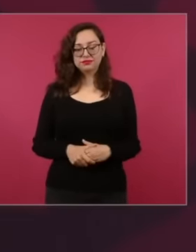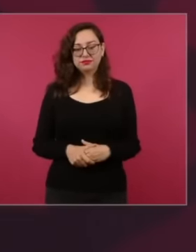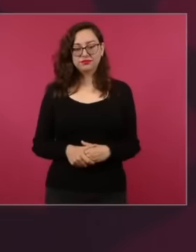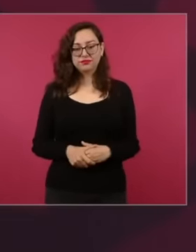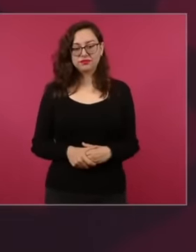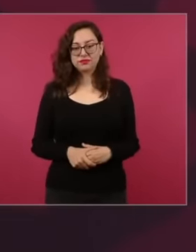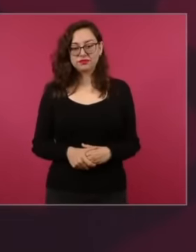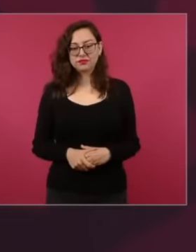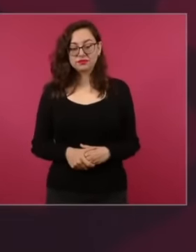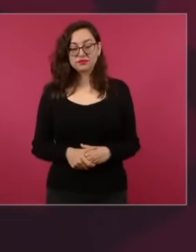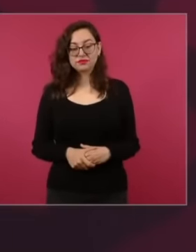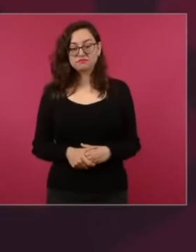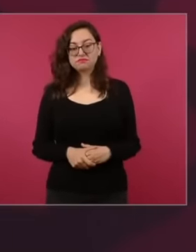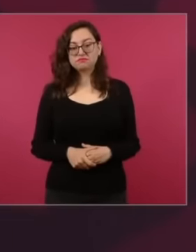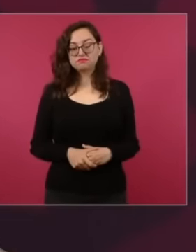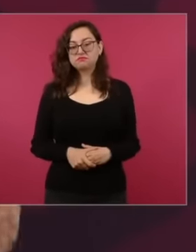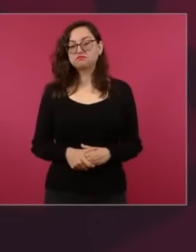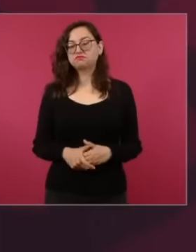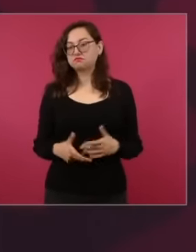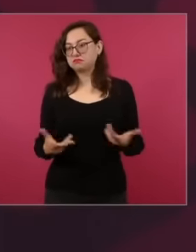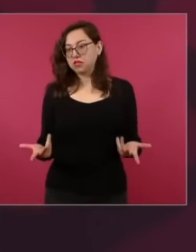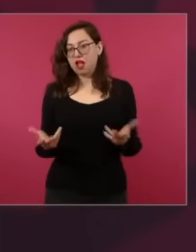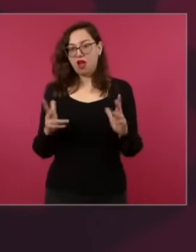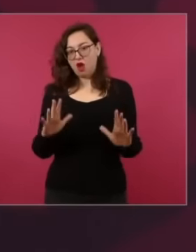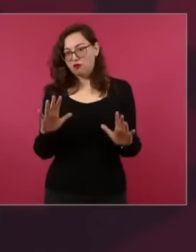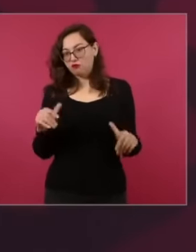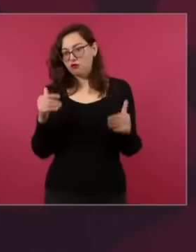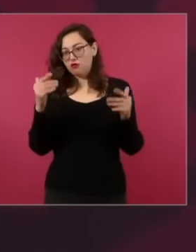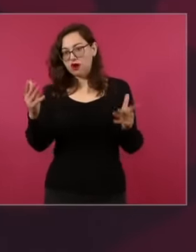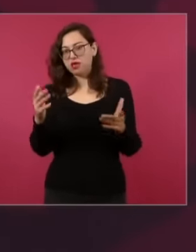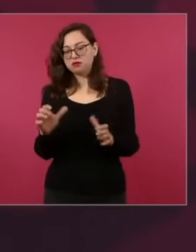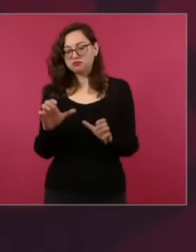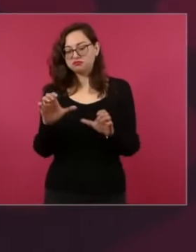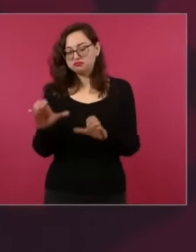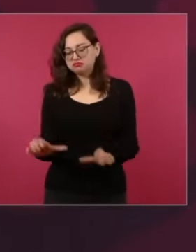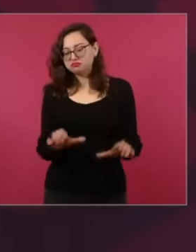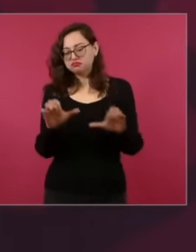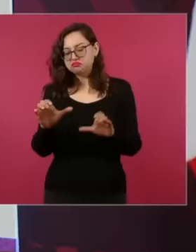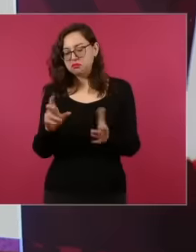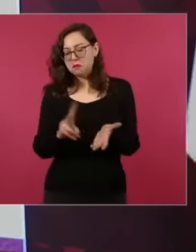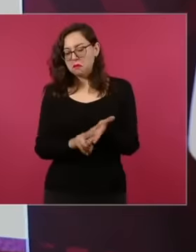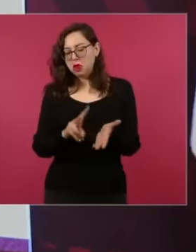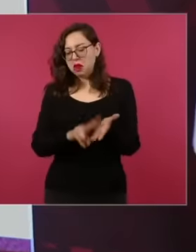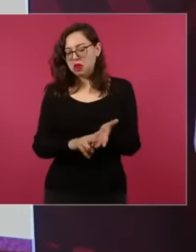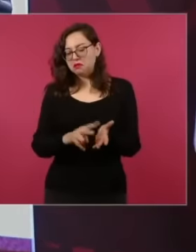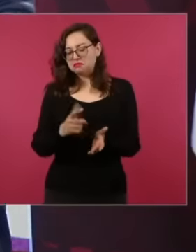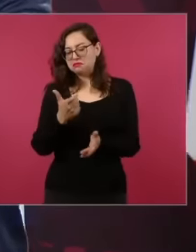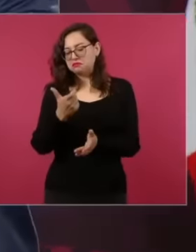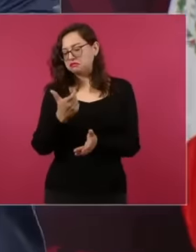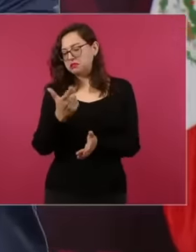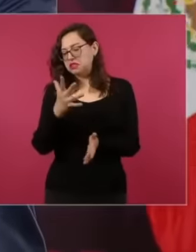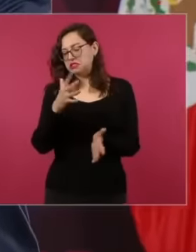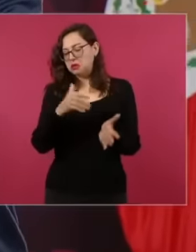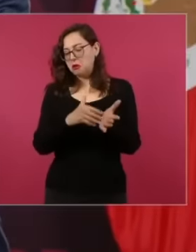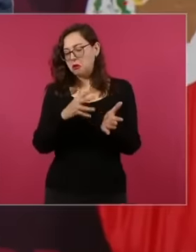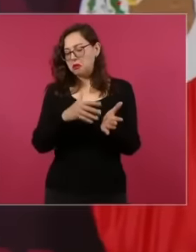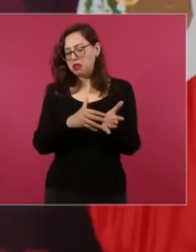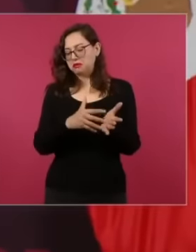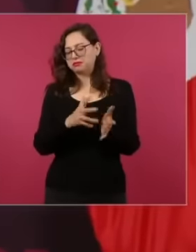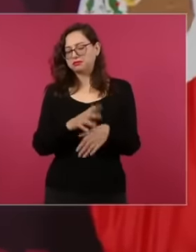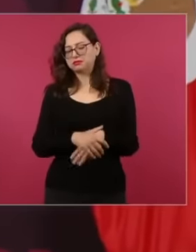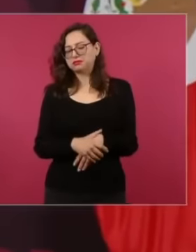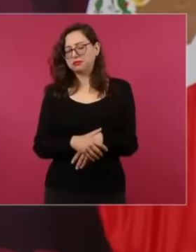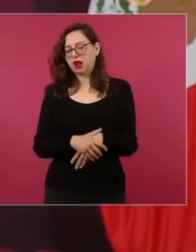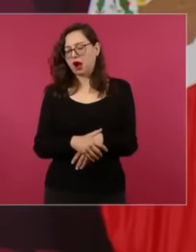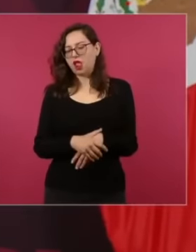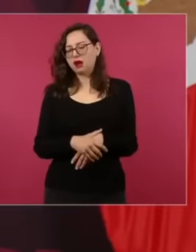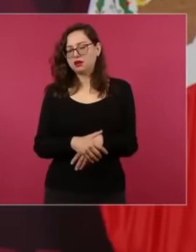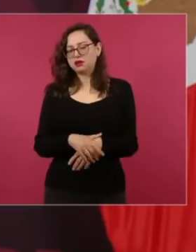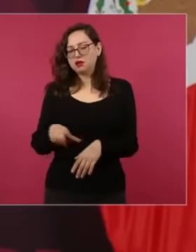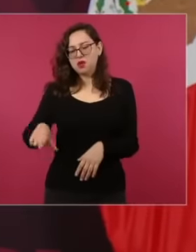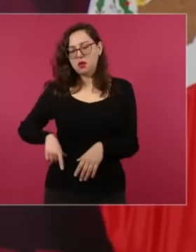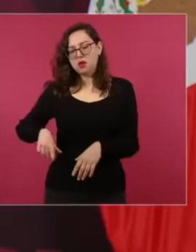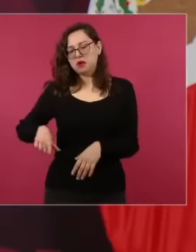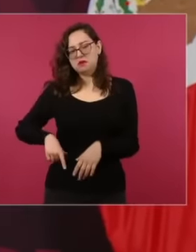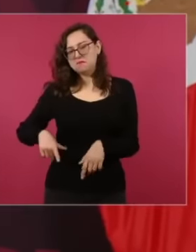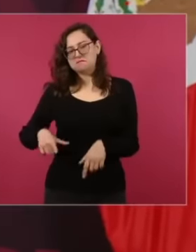that is worth 5000 pesos we are going to sell it for 20000